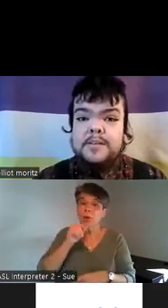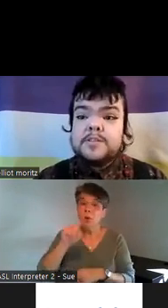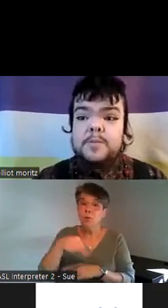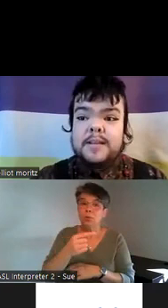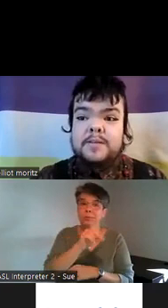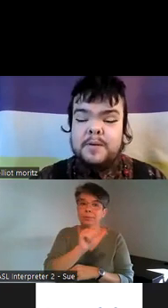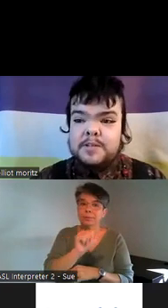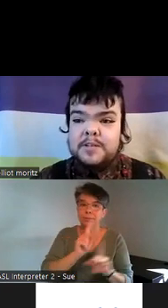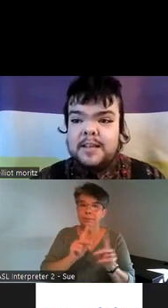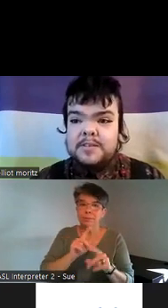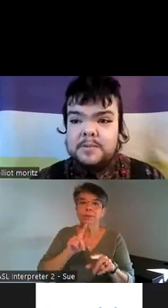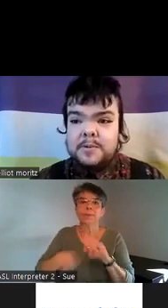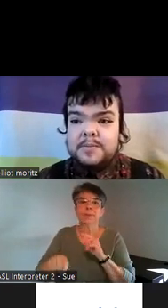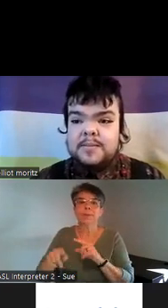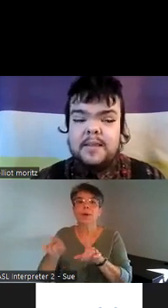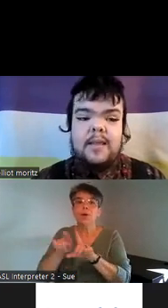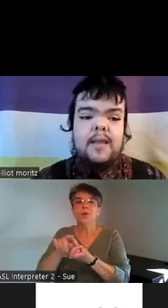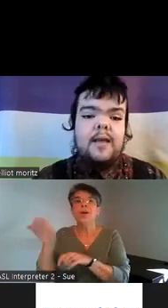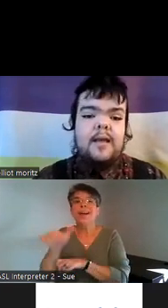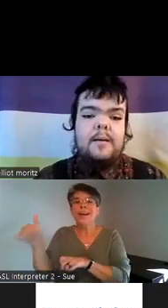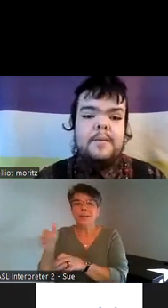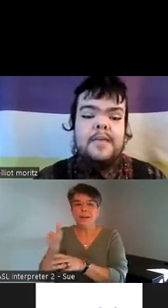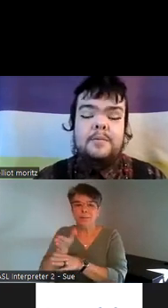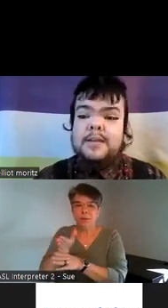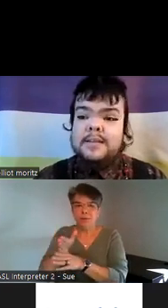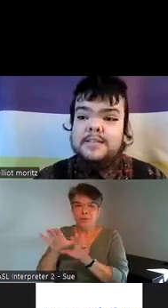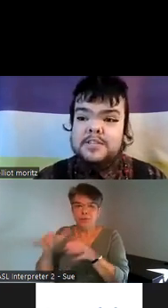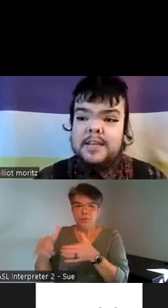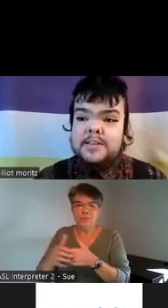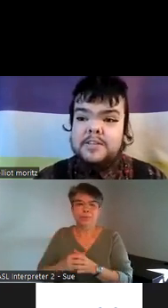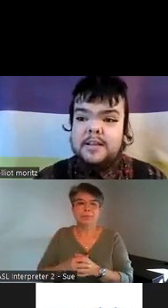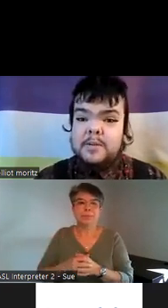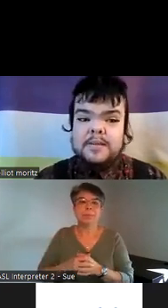just like so many other marginalized groups um and that really needs to change and I hope